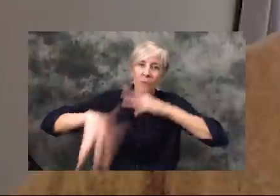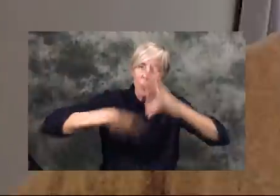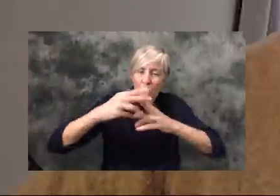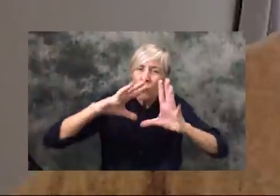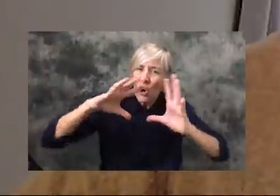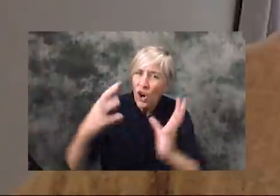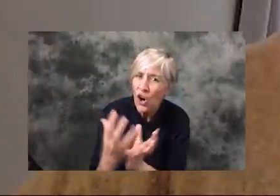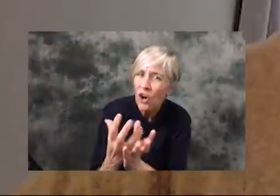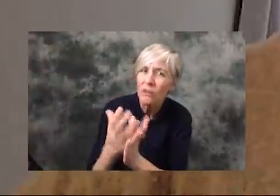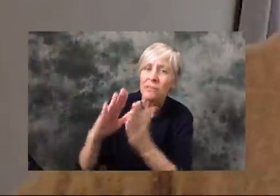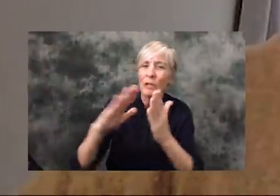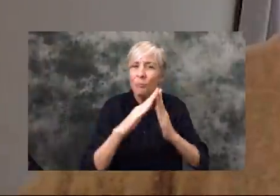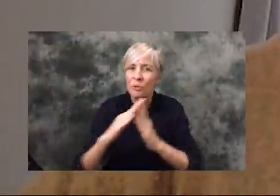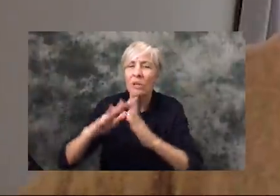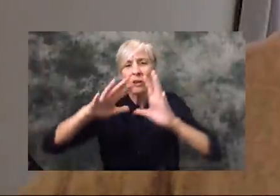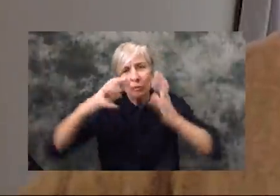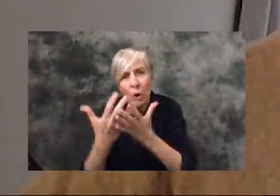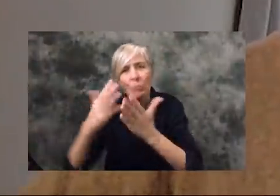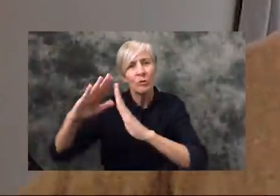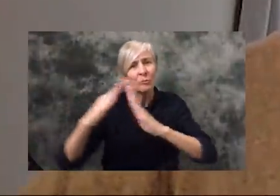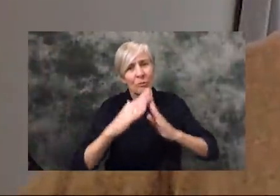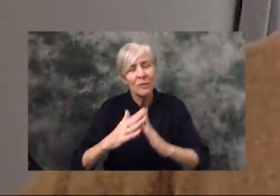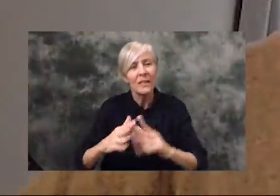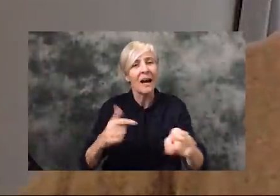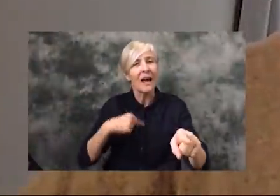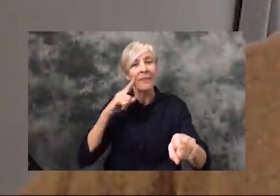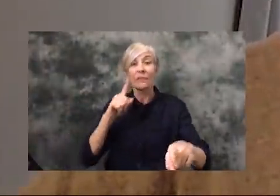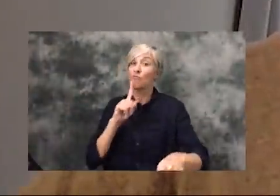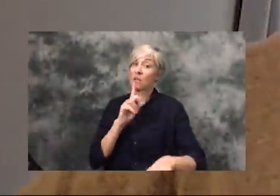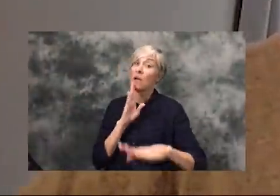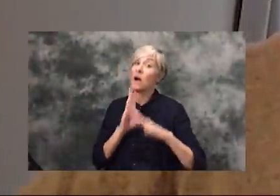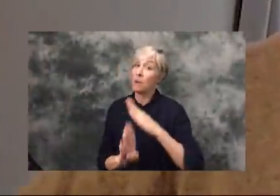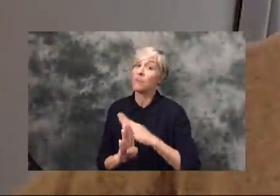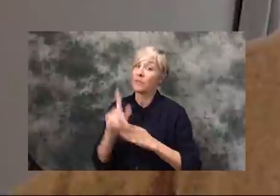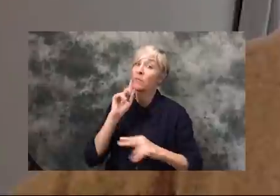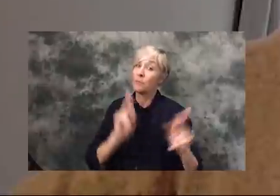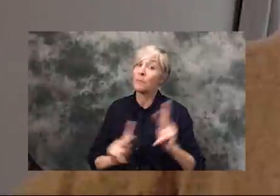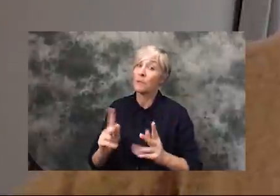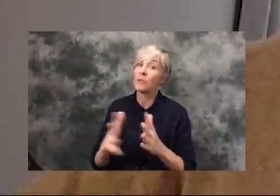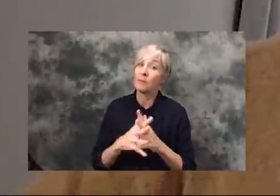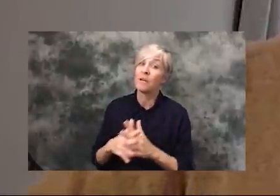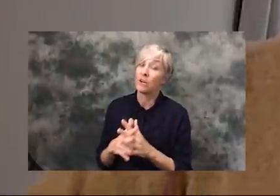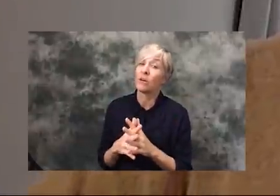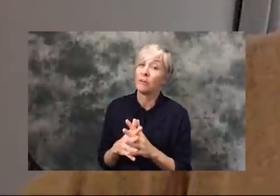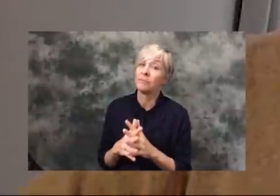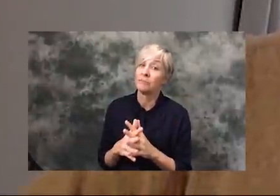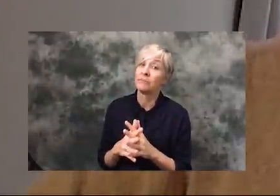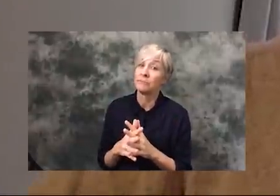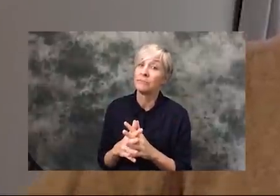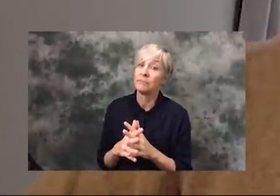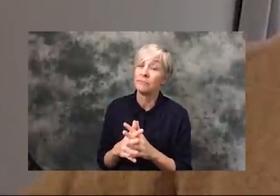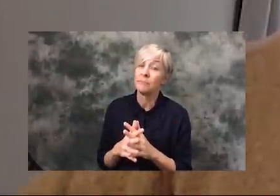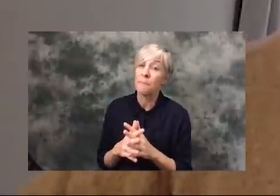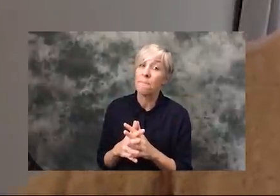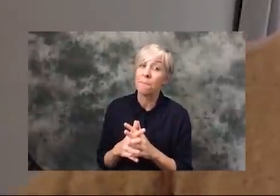incredibly humbling to many people in America who didn't quite realize that we